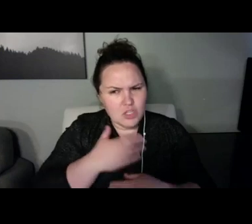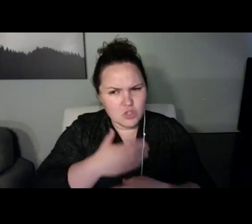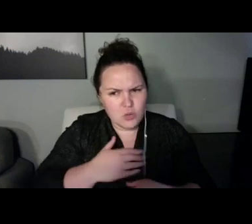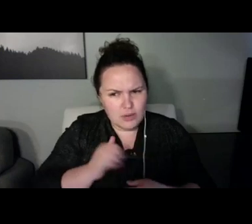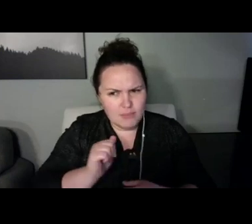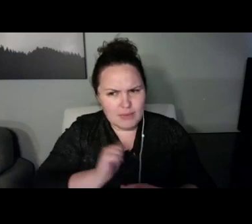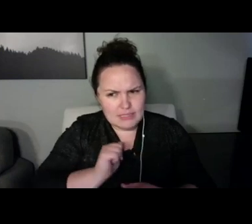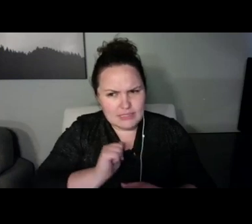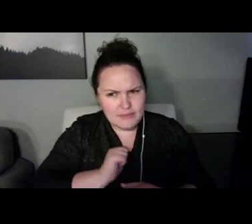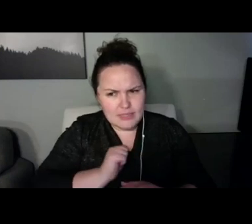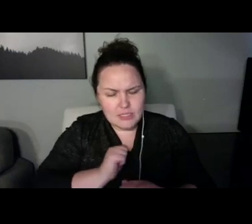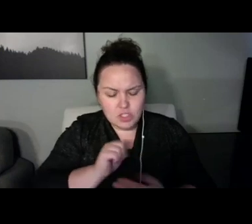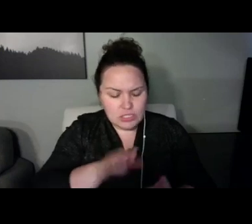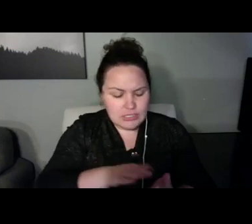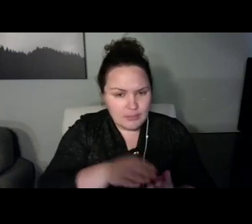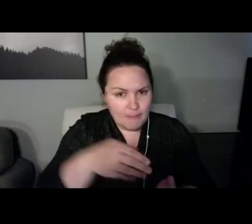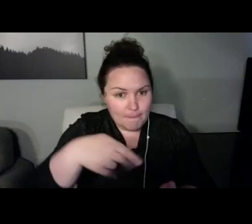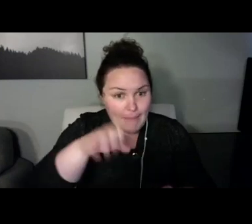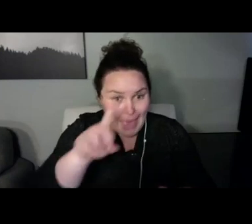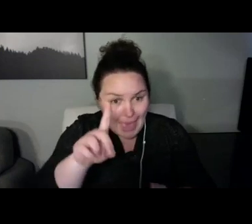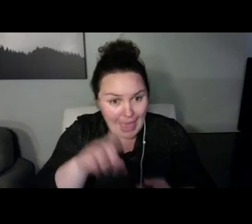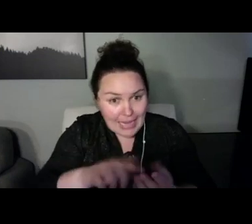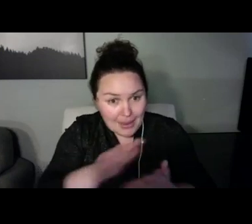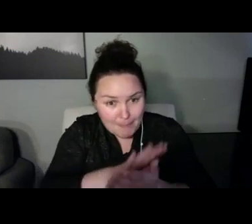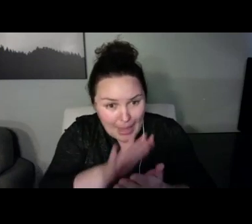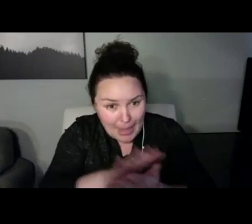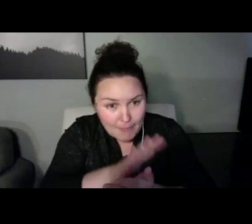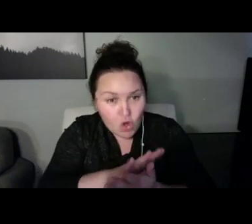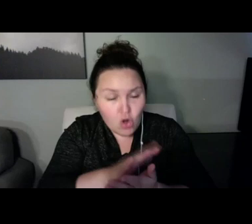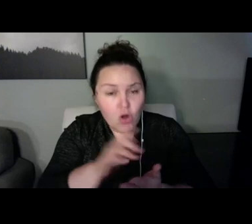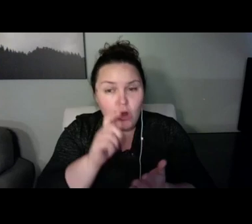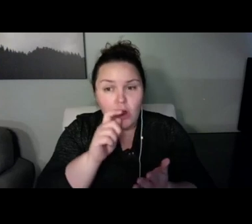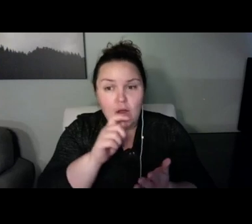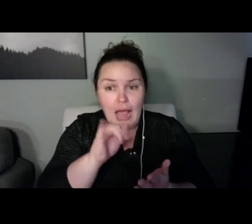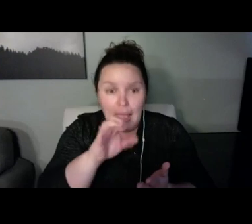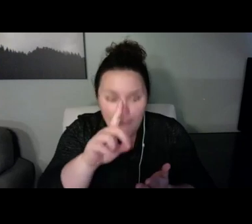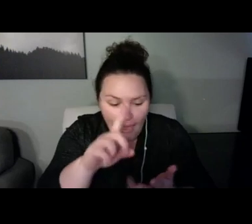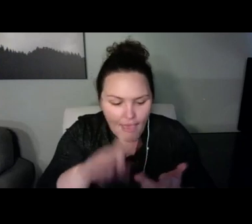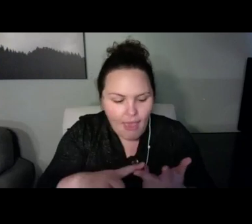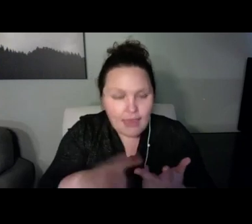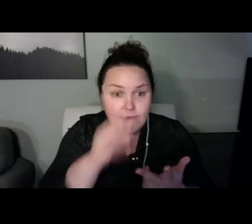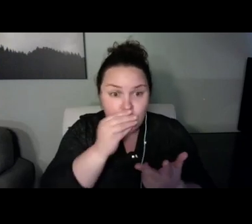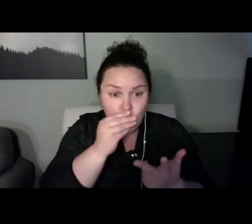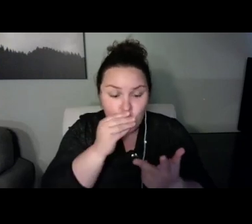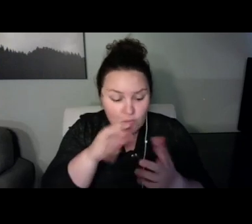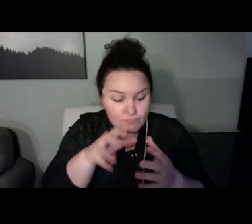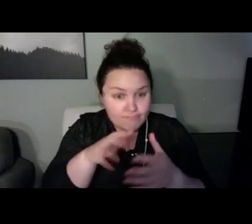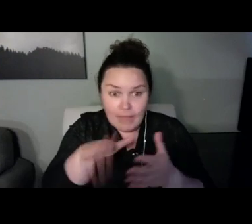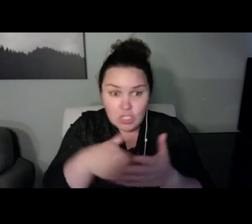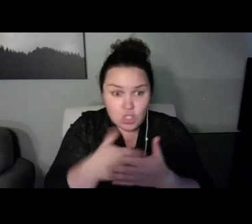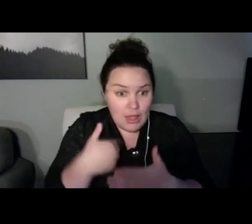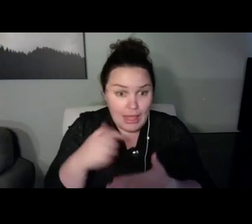So you just have to keep working to find what they're trying to tell you.